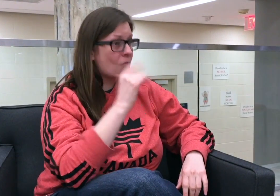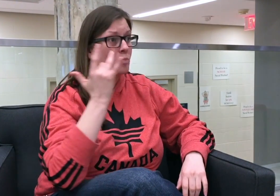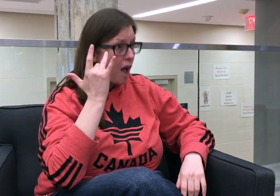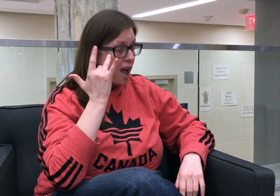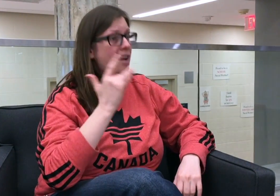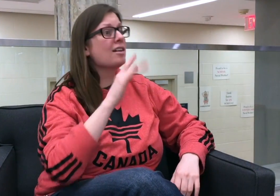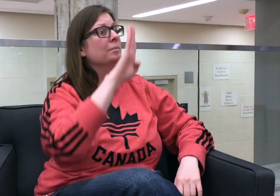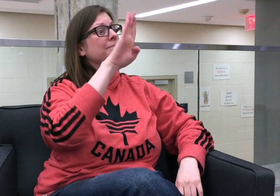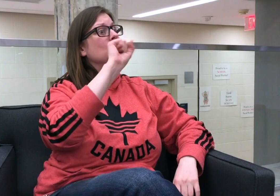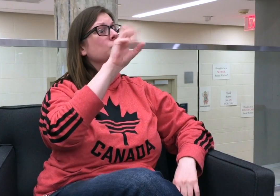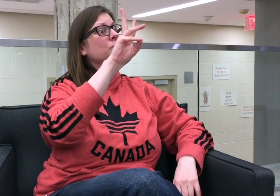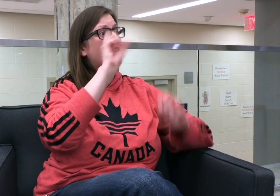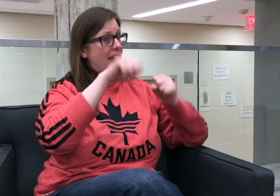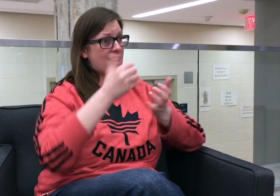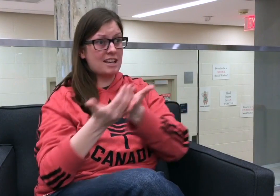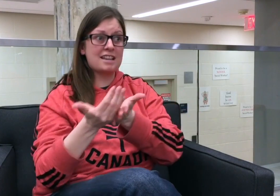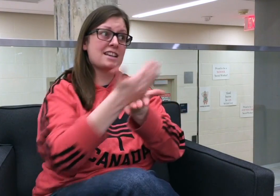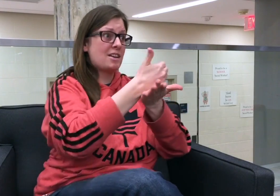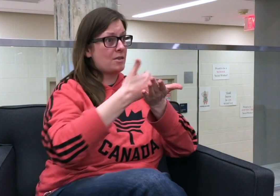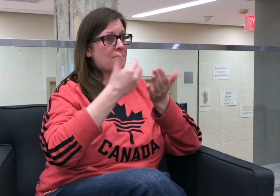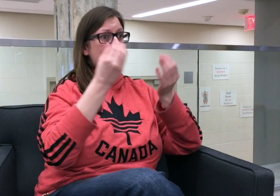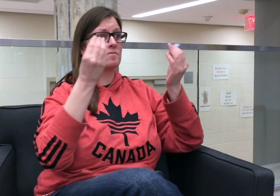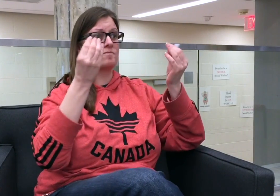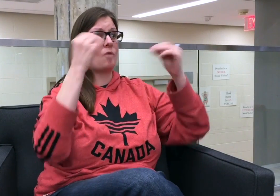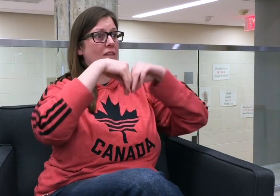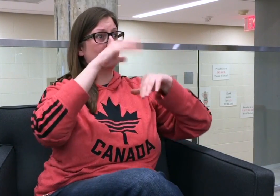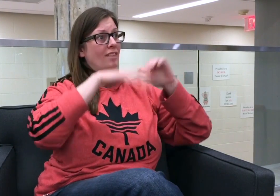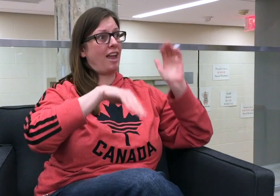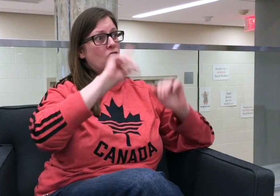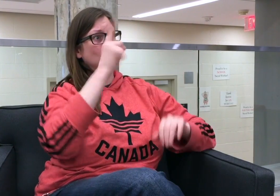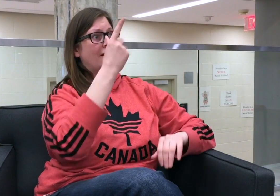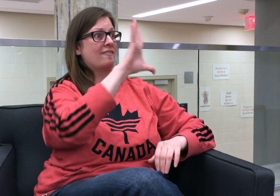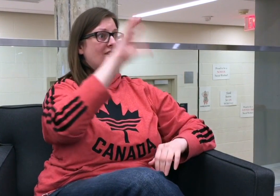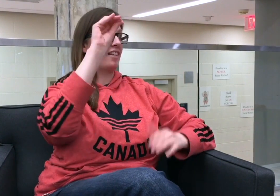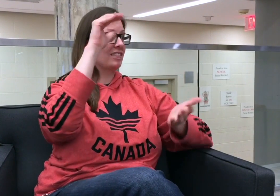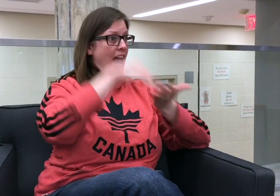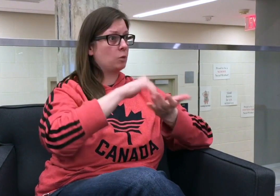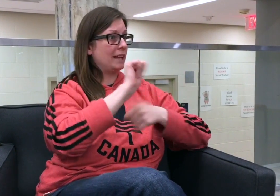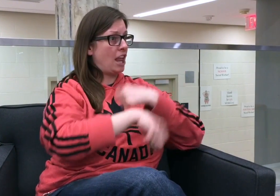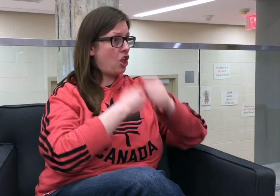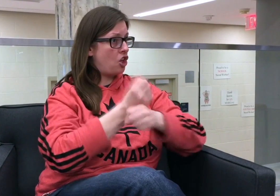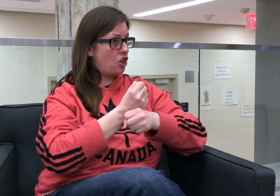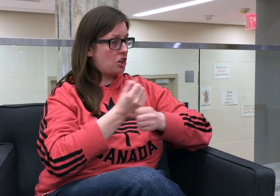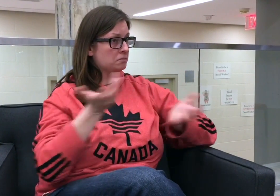However, B.S.W. can earn as much as $50,000 a year!